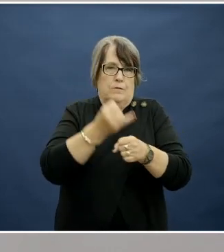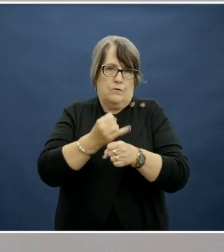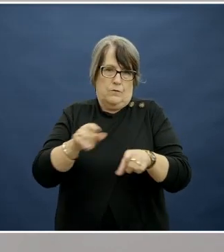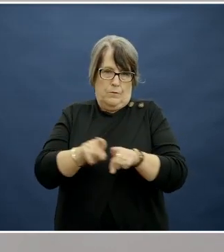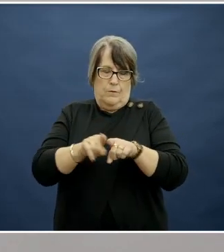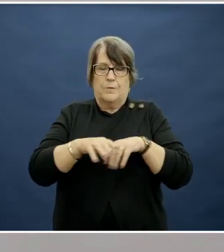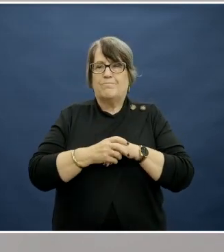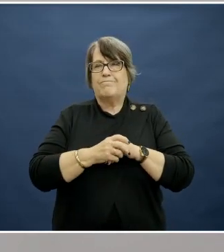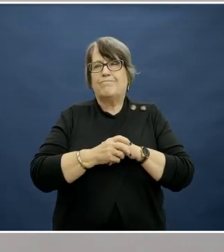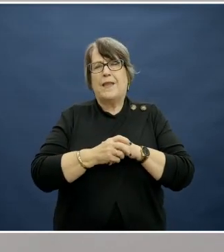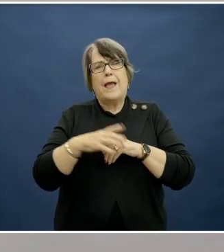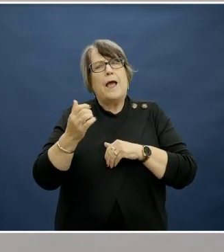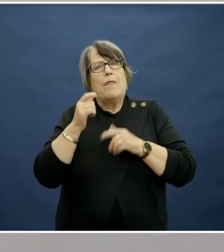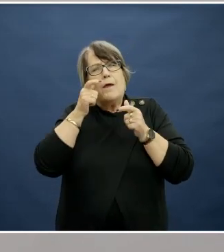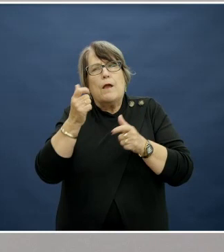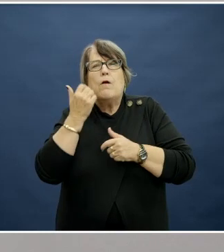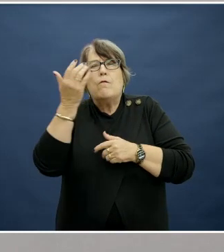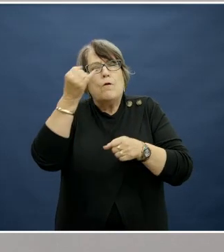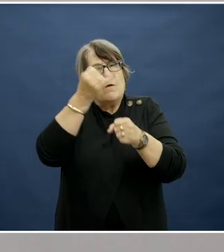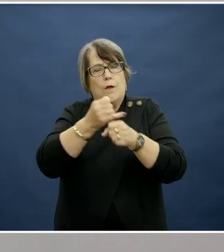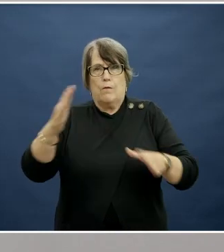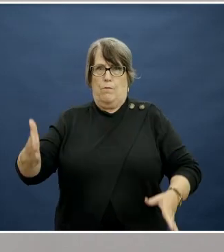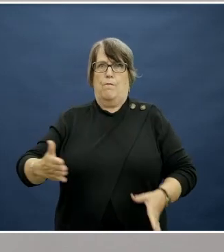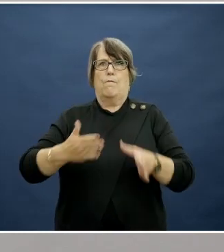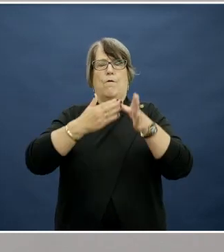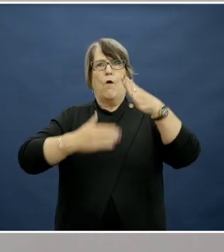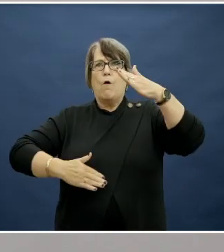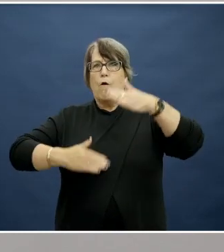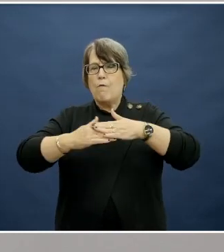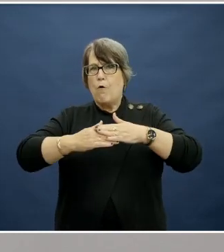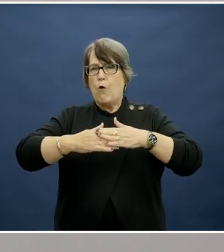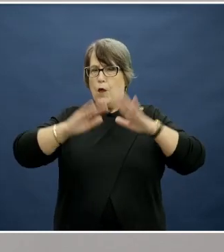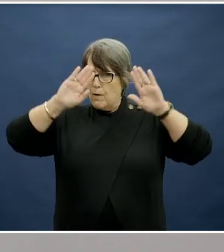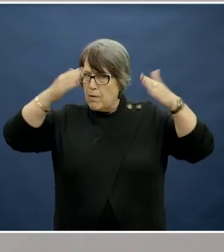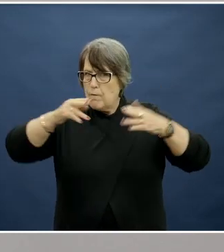The Caring Futures Institute is Australia's first fully dedicated research organisation